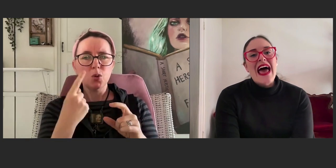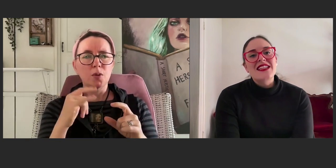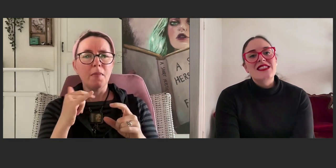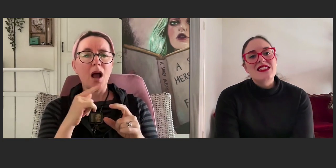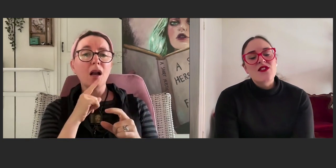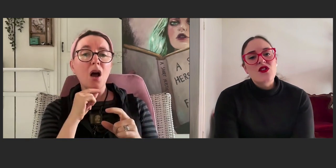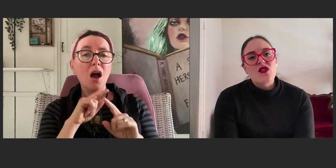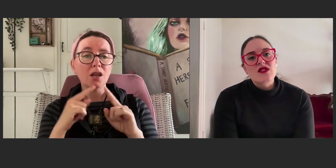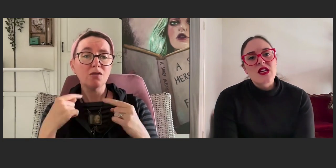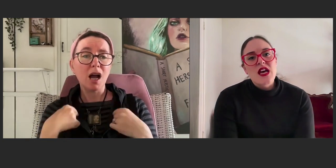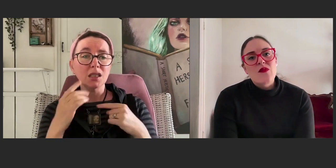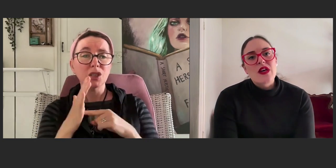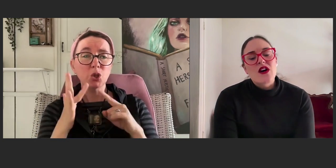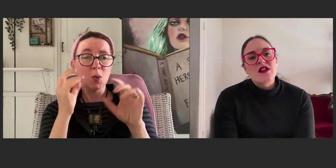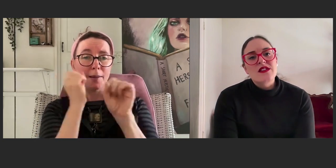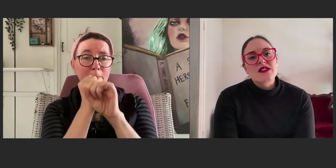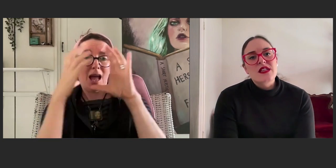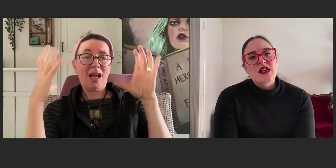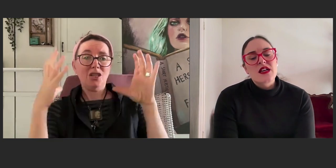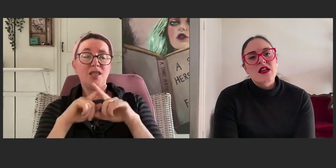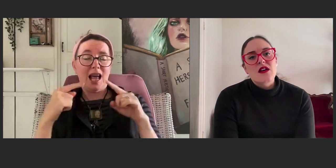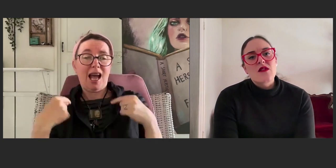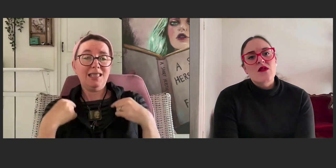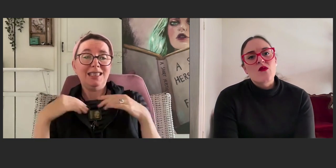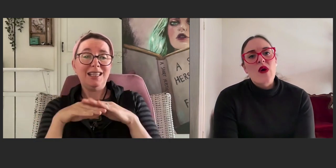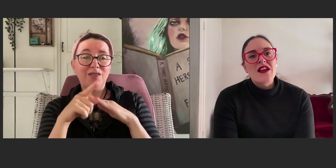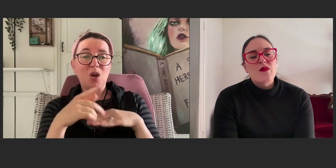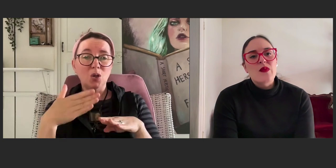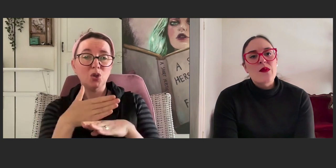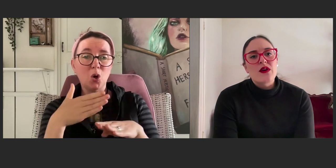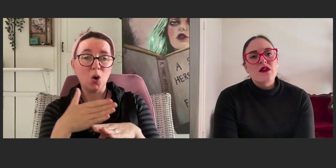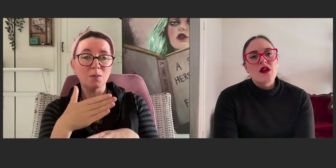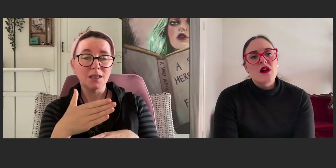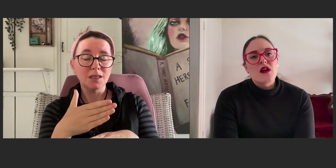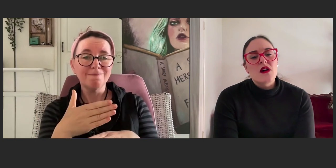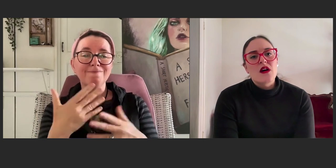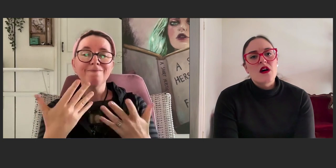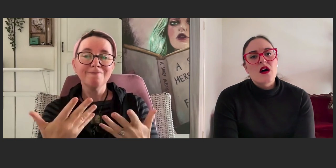and it's difficult because people don't imagine us